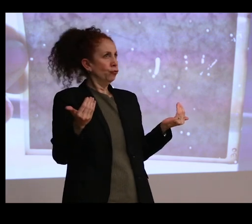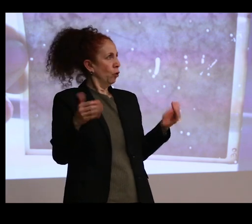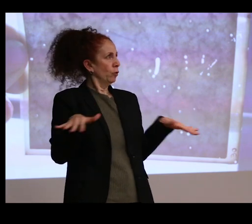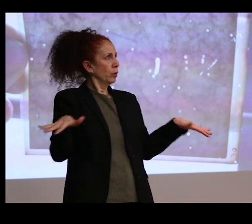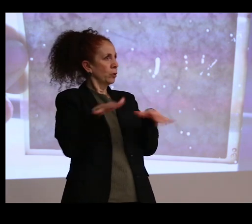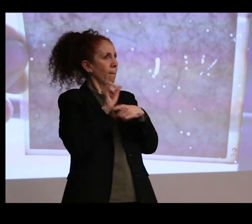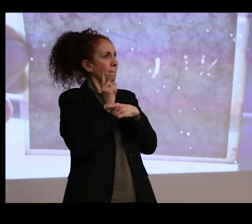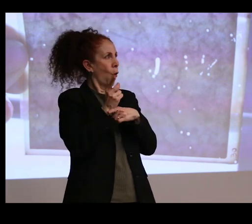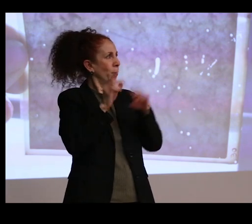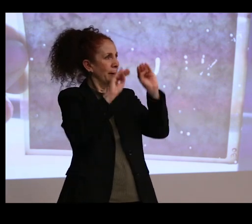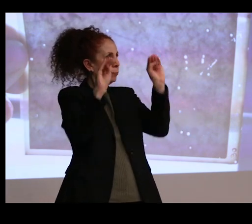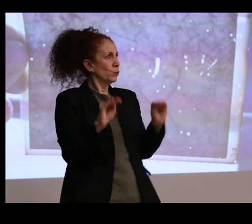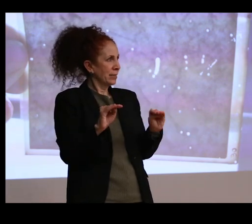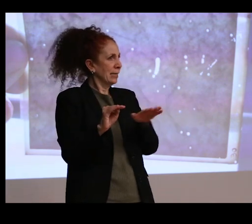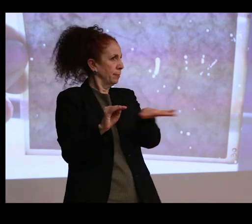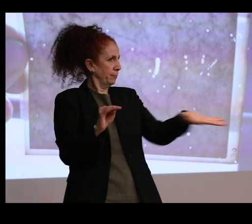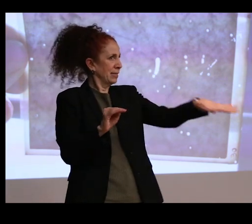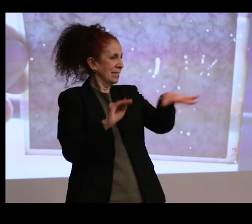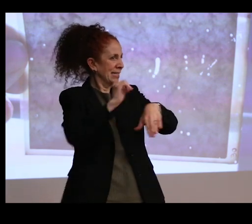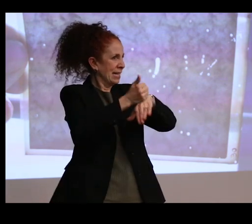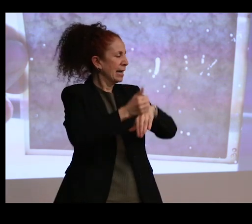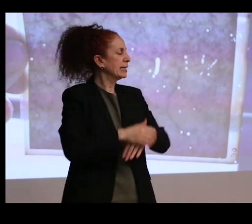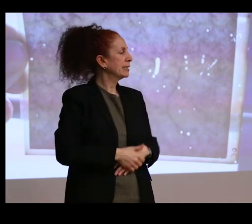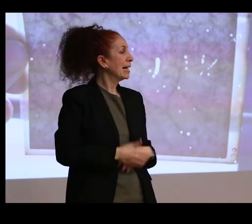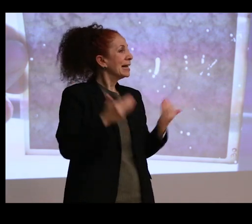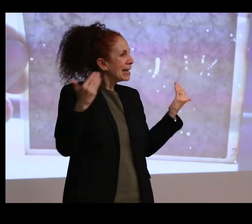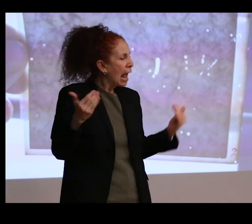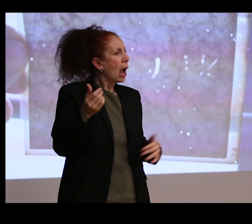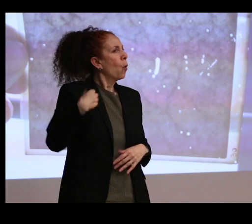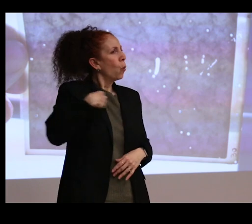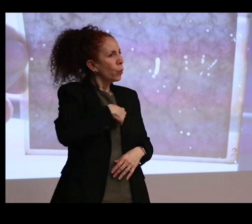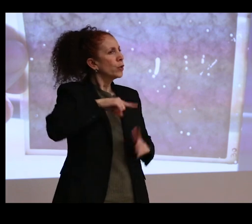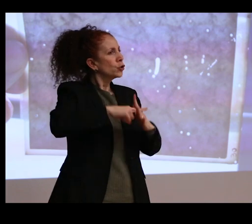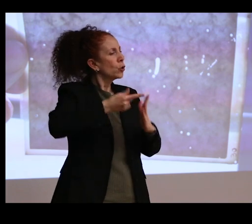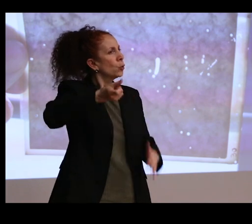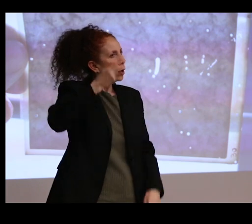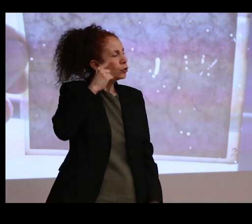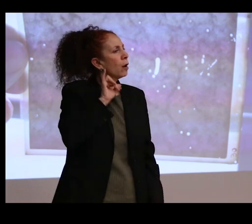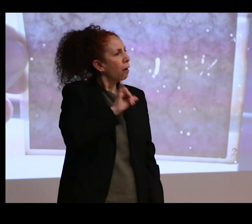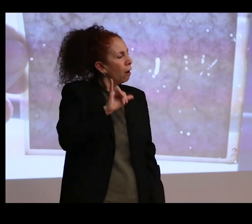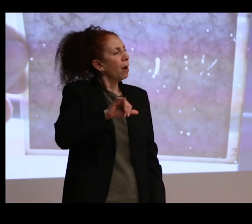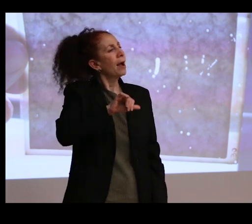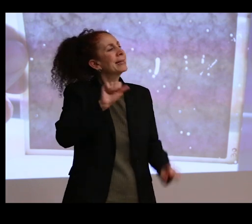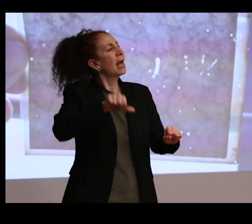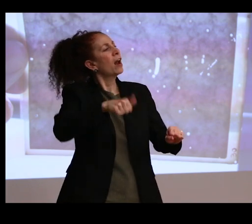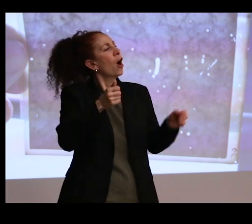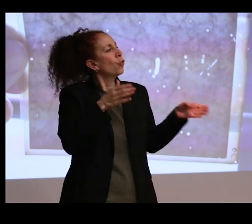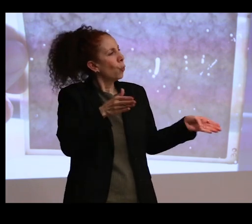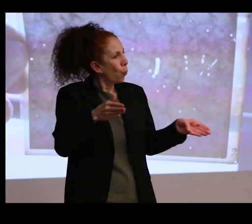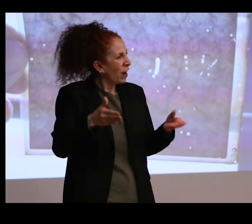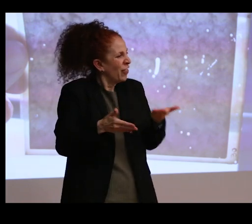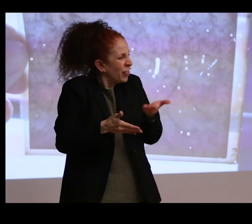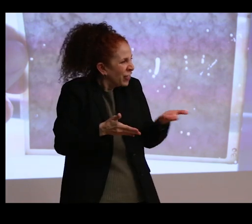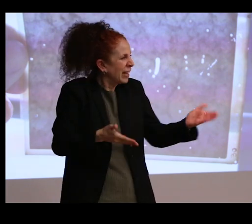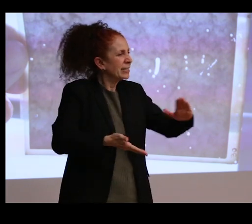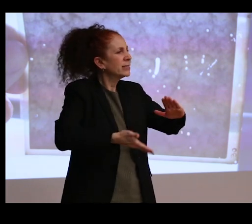museum studies in particular is that we're realizing that there are all of these other ways in which these things functioned.